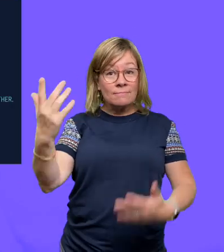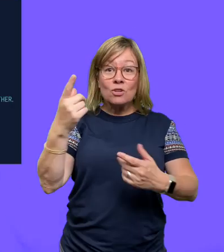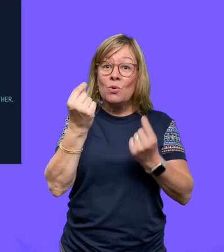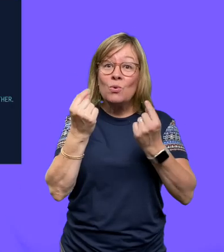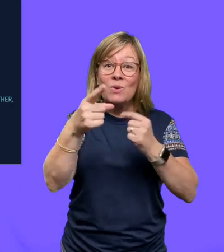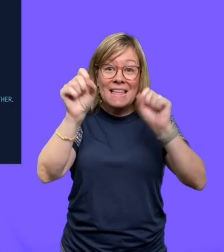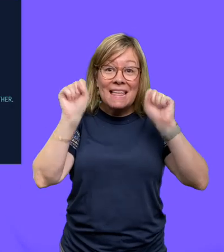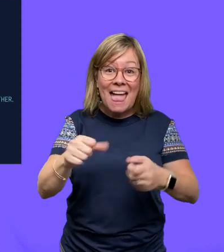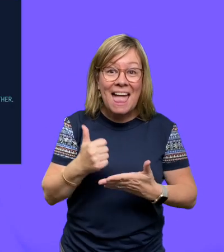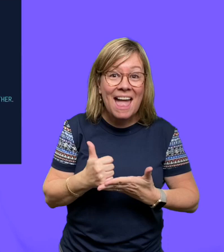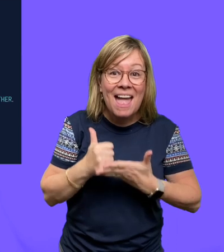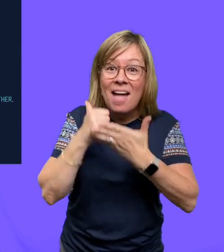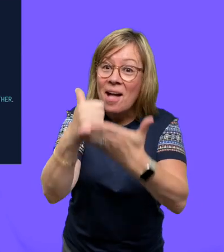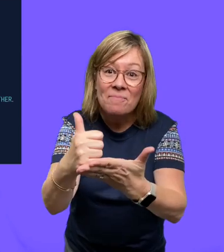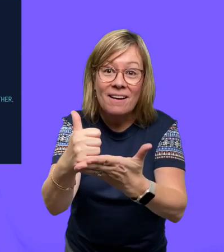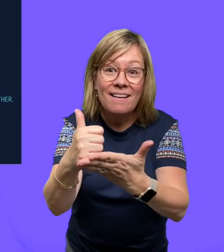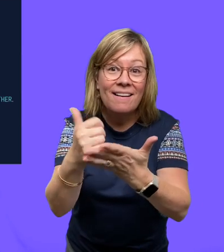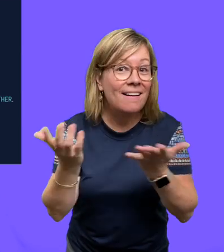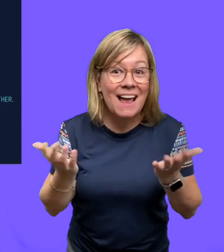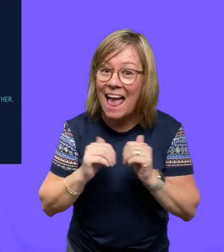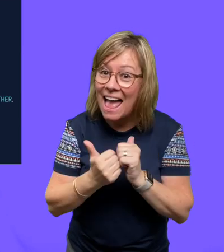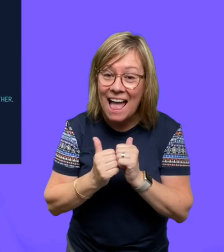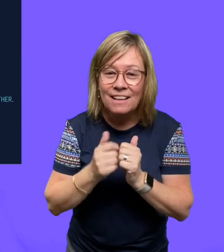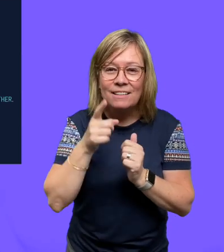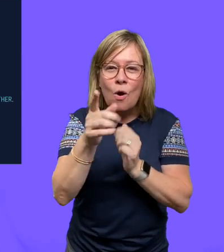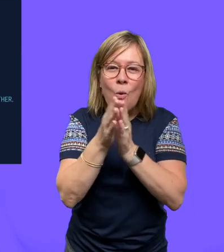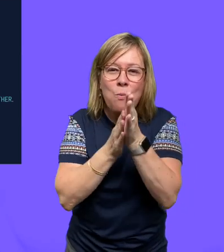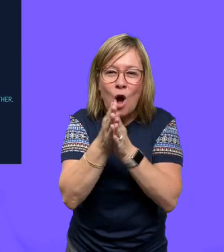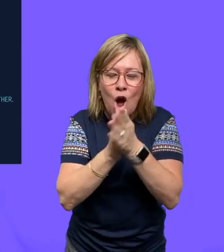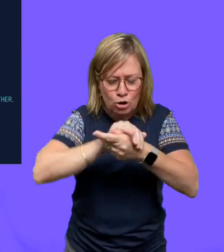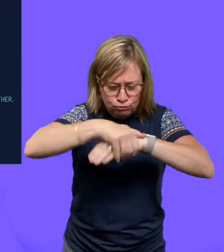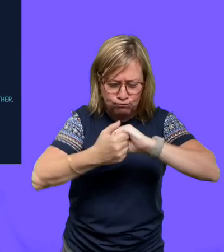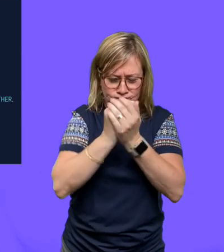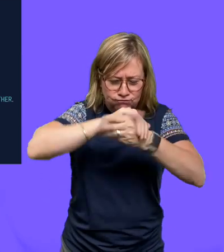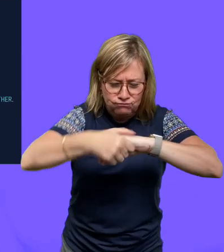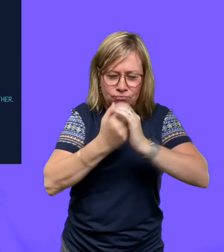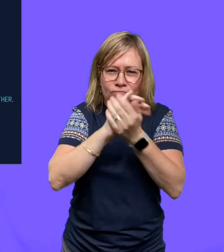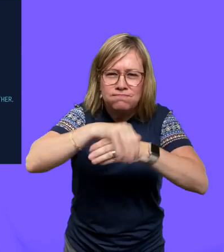Thangs you can do to help others are simple things, like washing your hands vigorously with